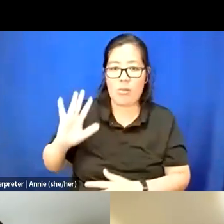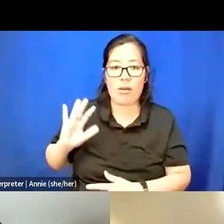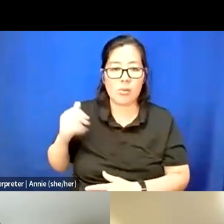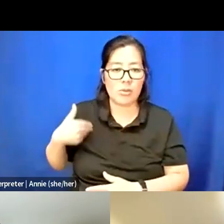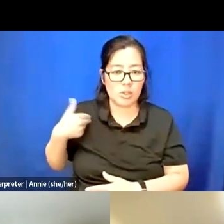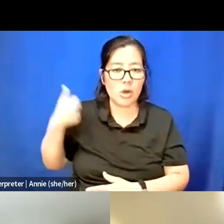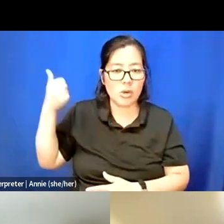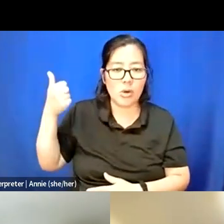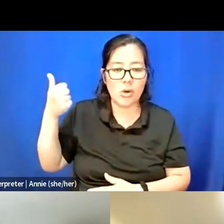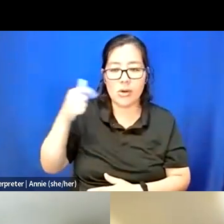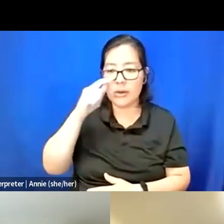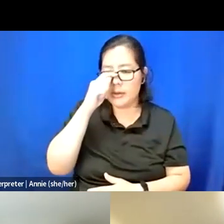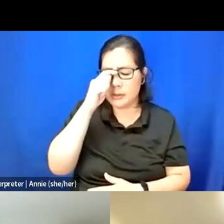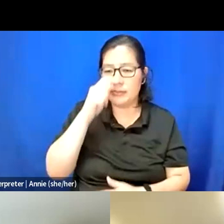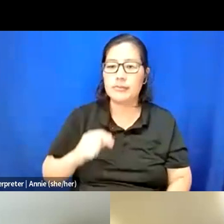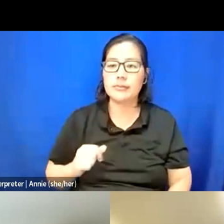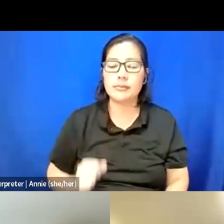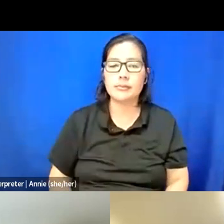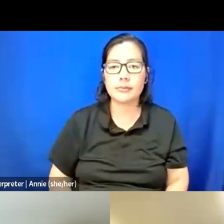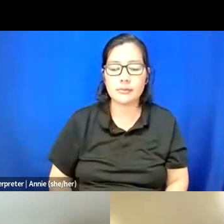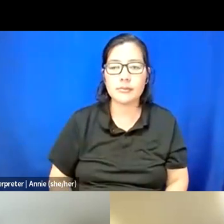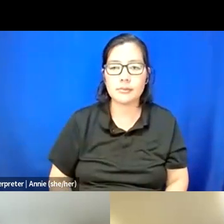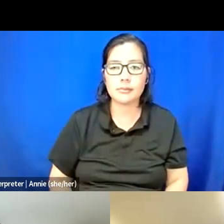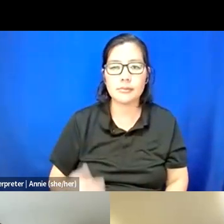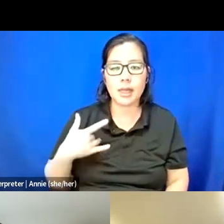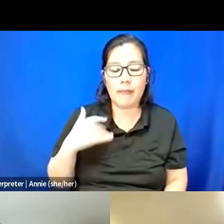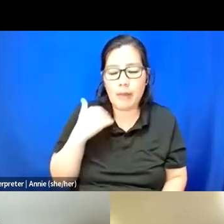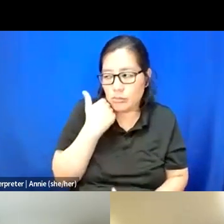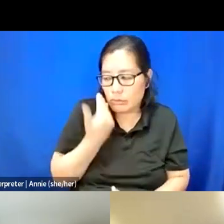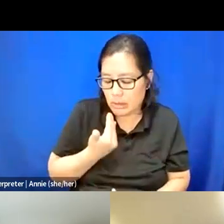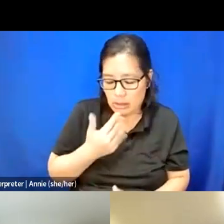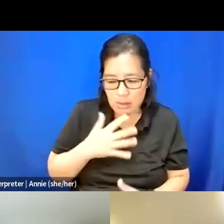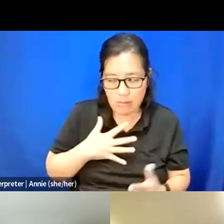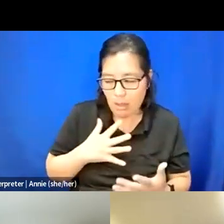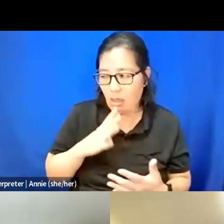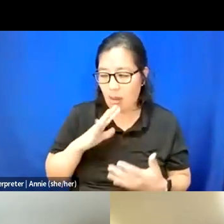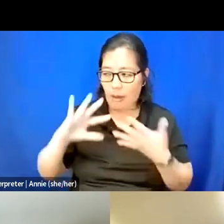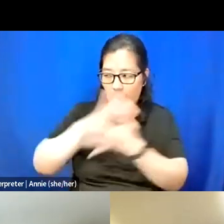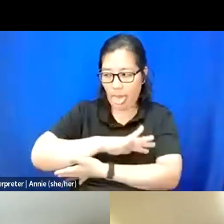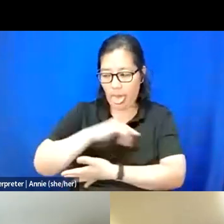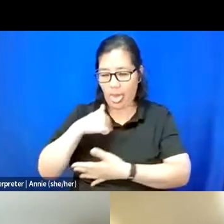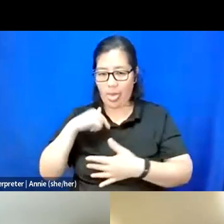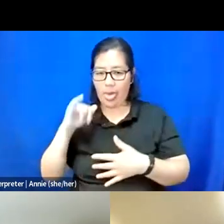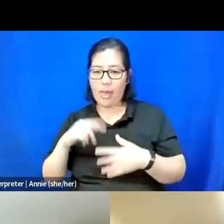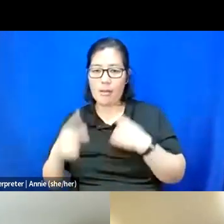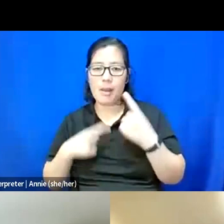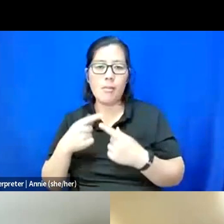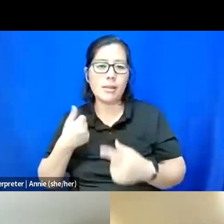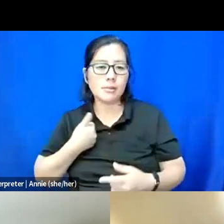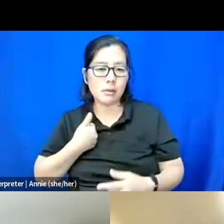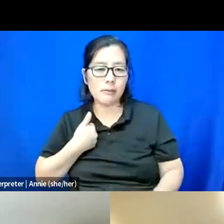It's -- I felt shame, like I had to hide that about myself.